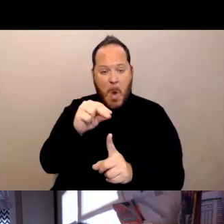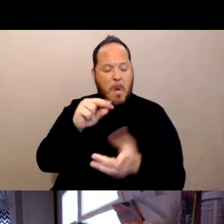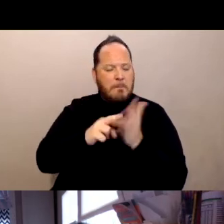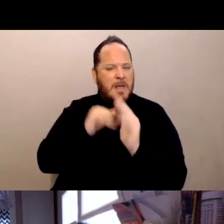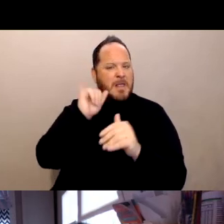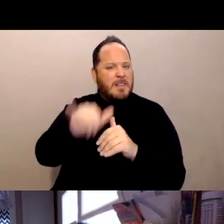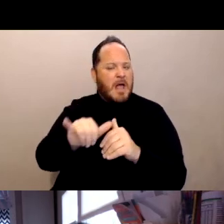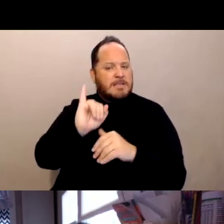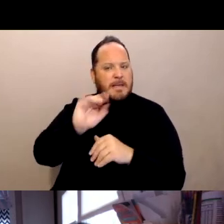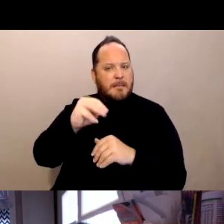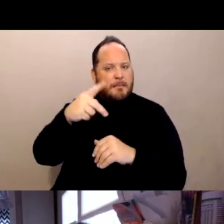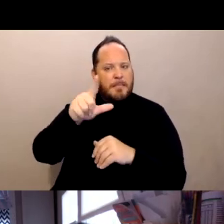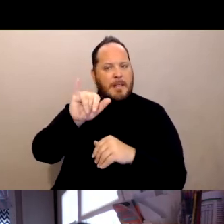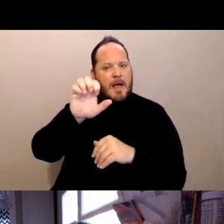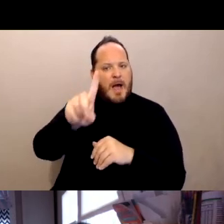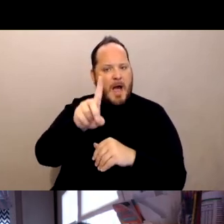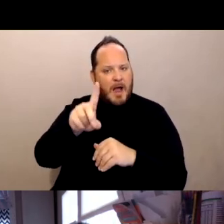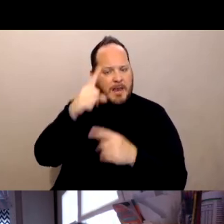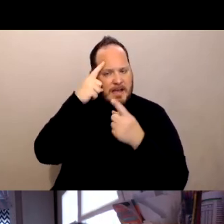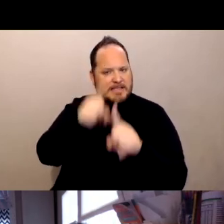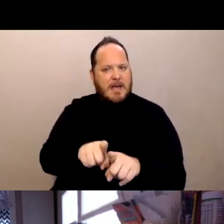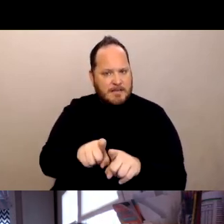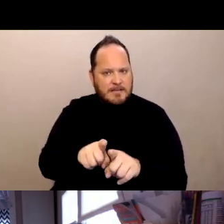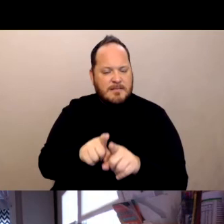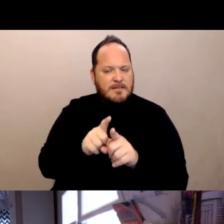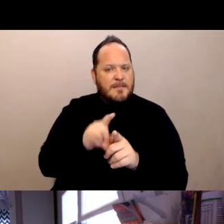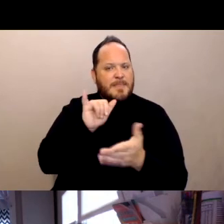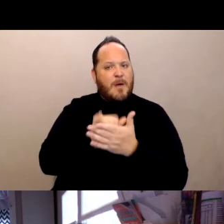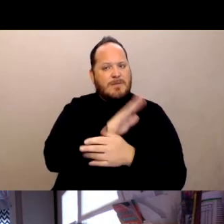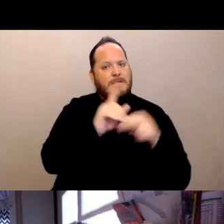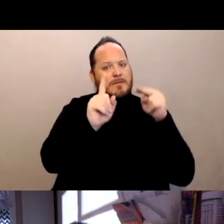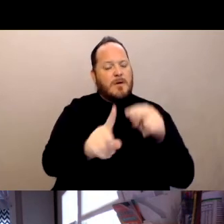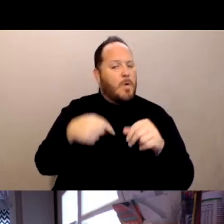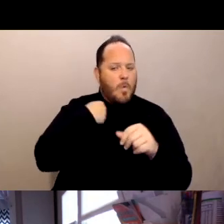So that was their take on informed consent. So when we pushed back against that, fortunately